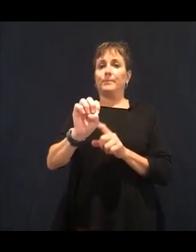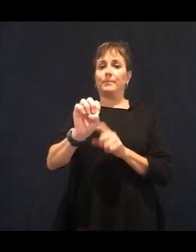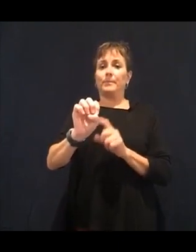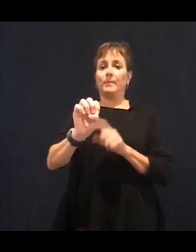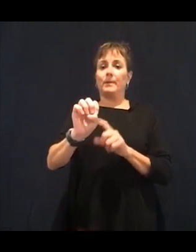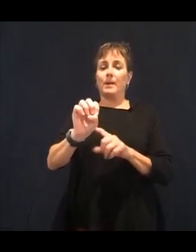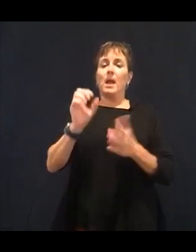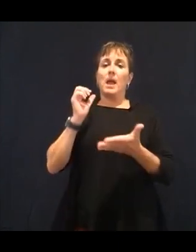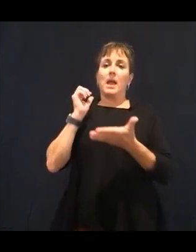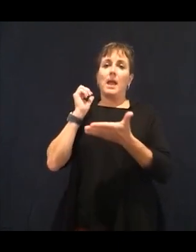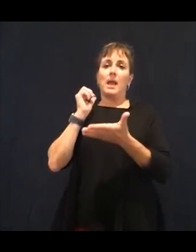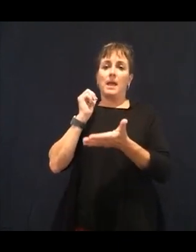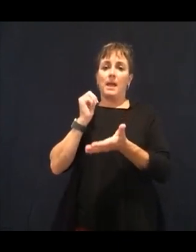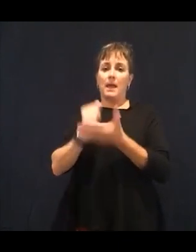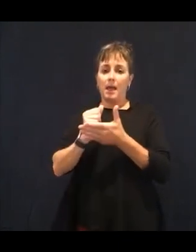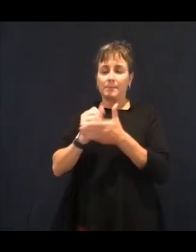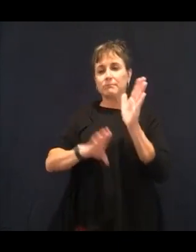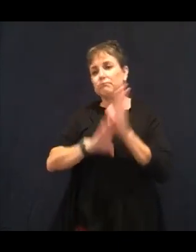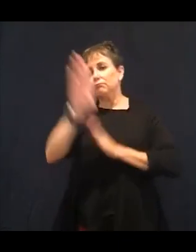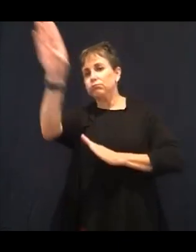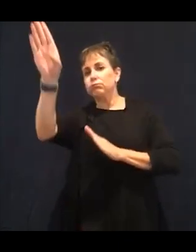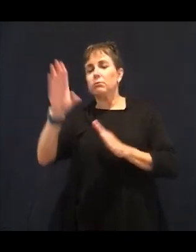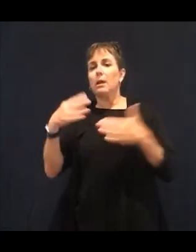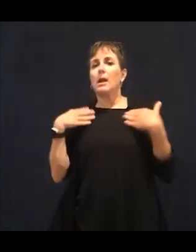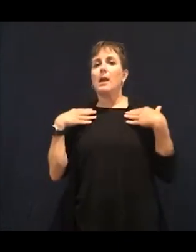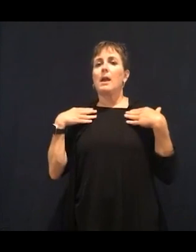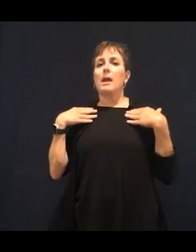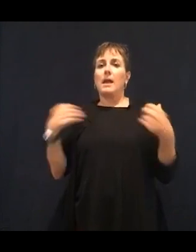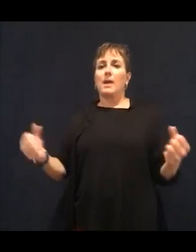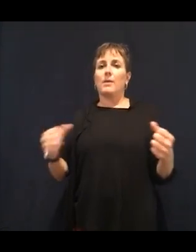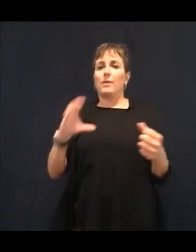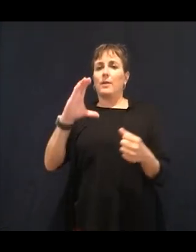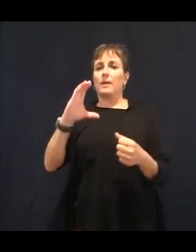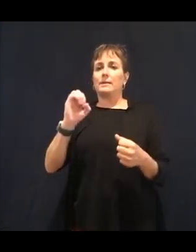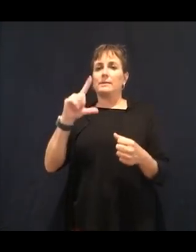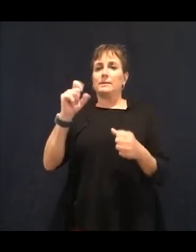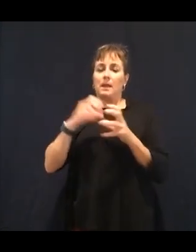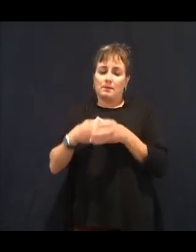helps in our DNA repair, in our immune support.